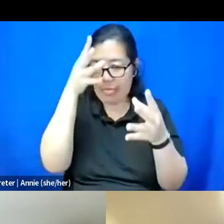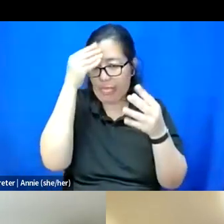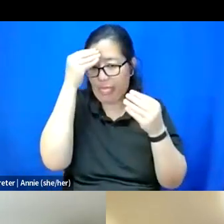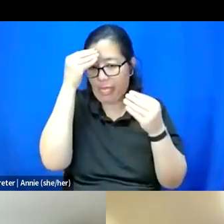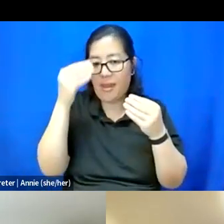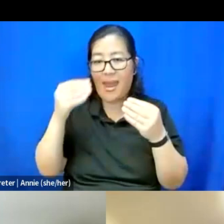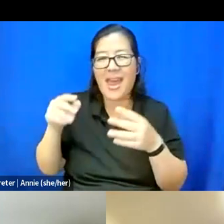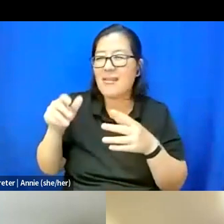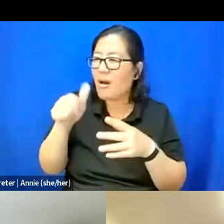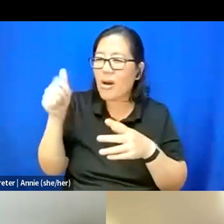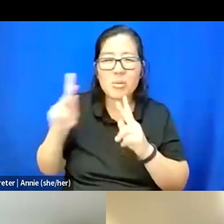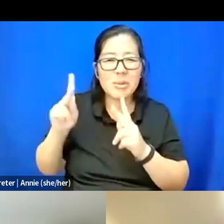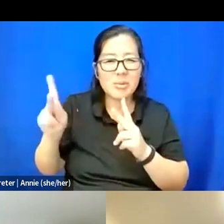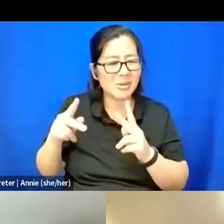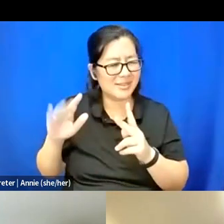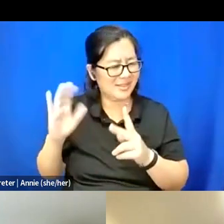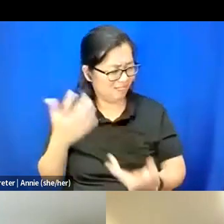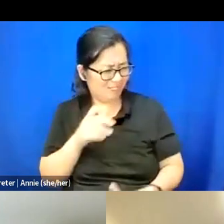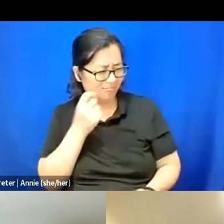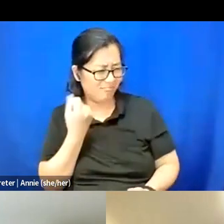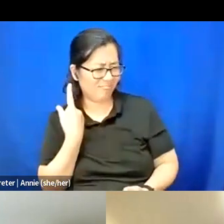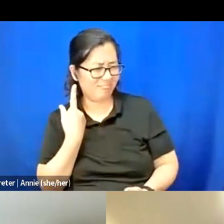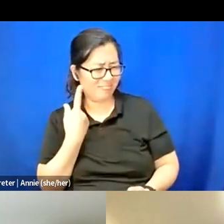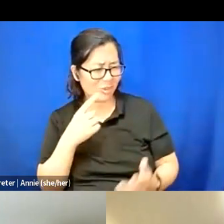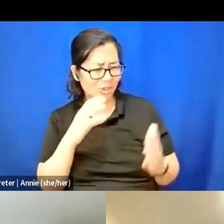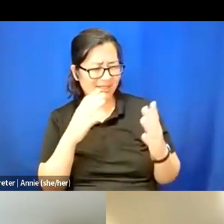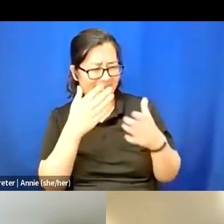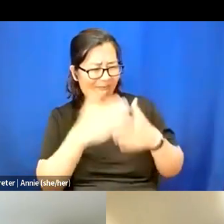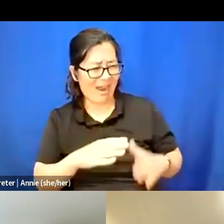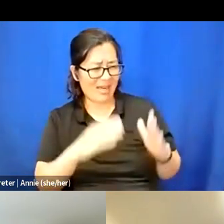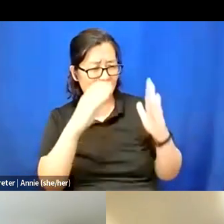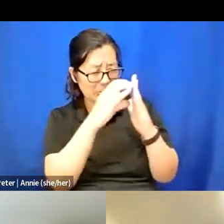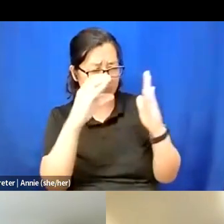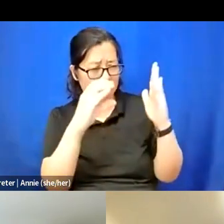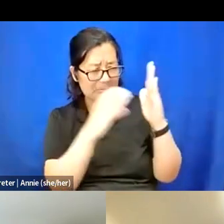Like, just breaking up your text can do so much for me.